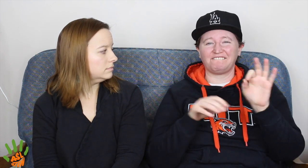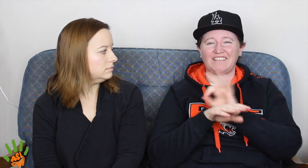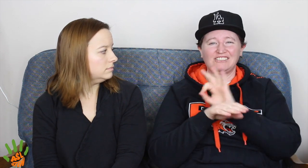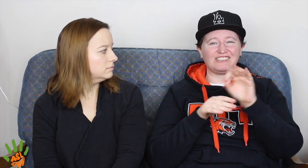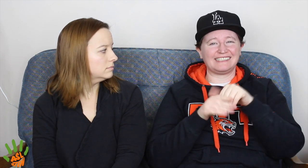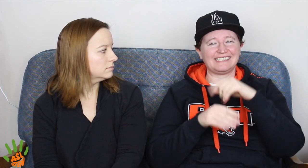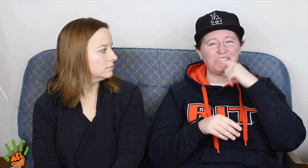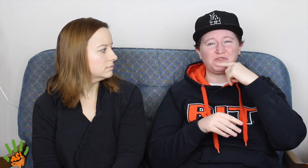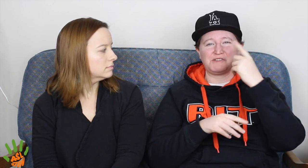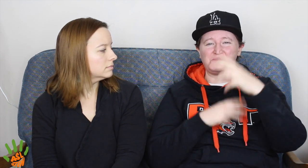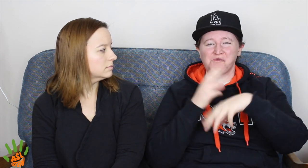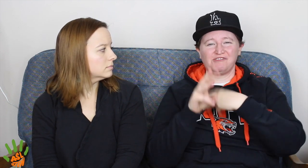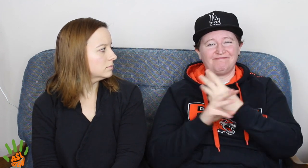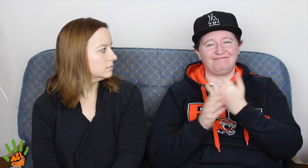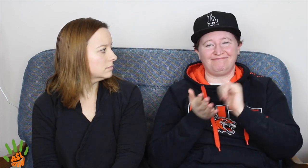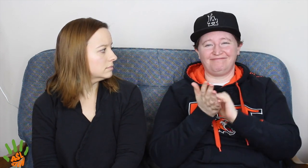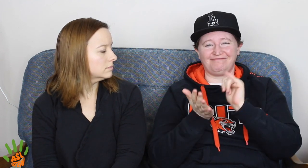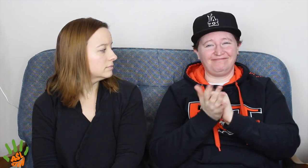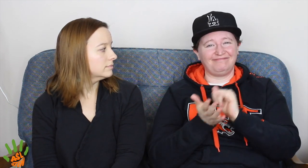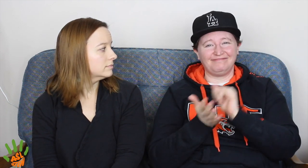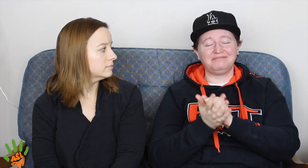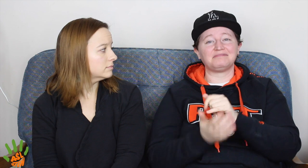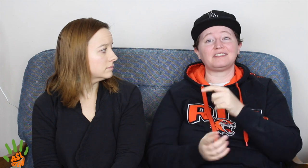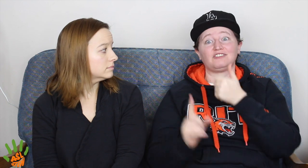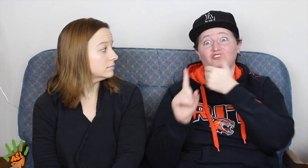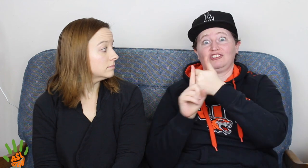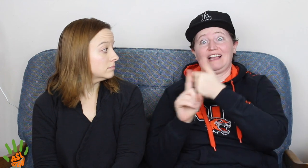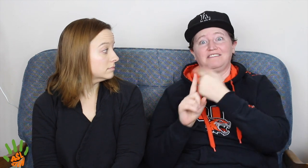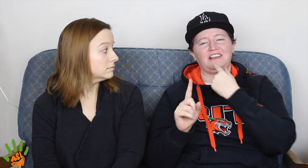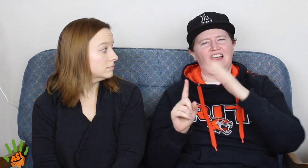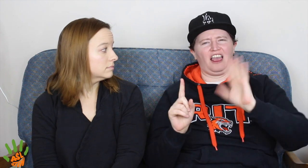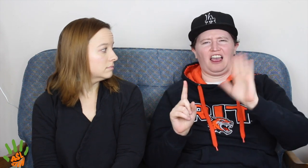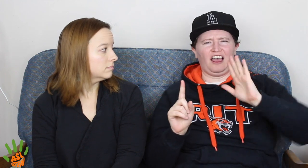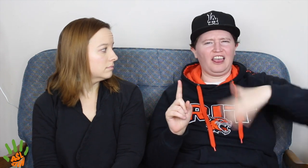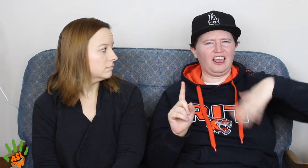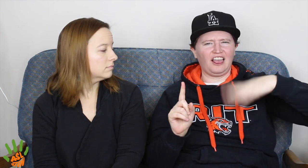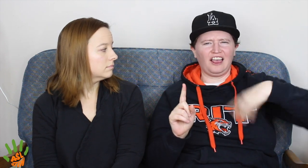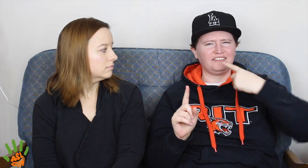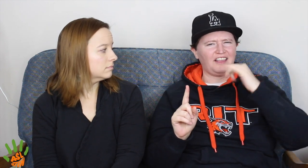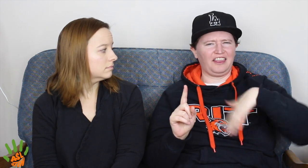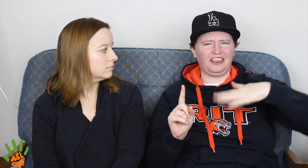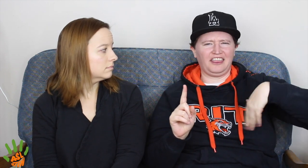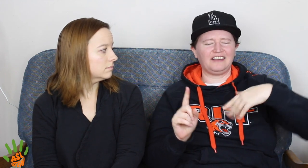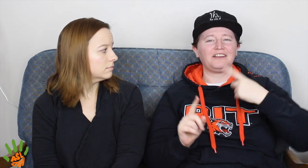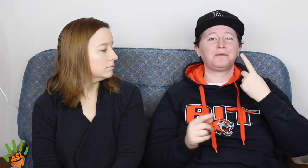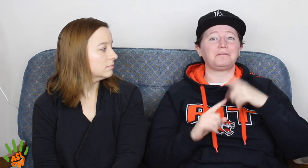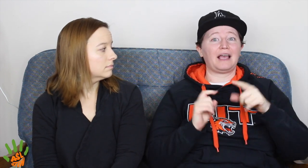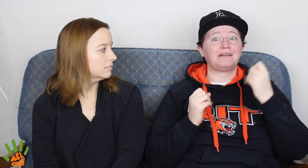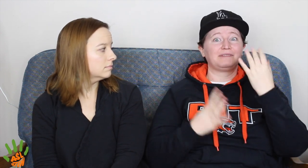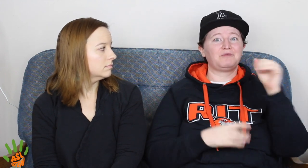"Deaf people can't function in a hearing world. It's impossible." Now, she says that she did not say that,